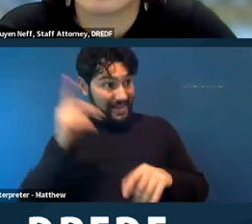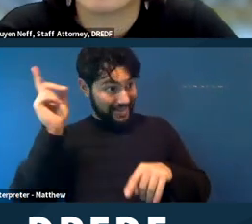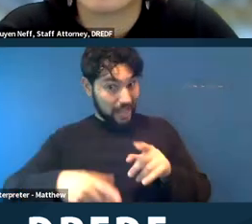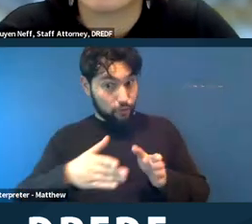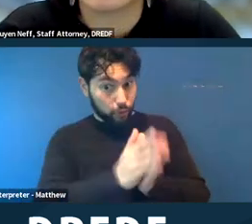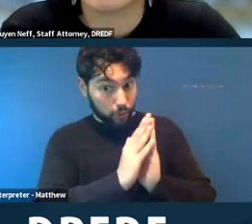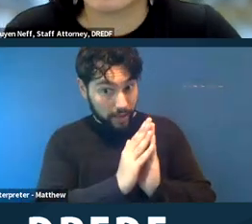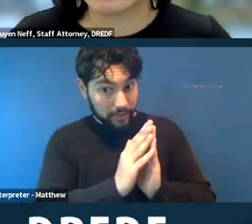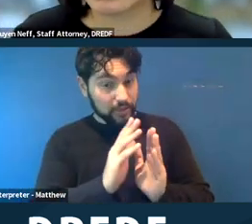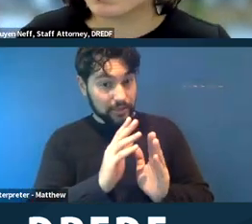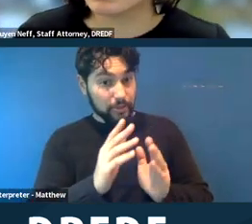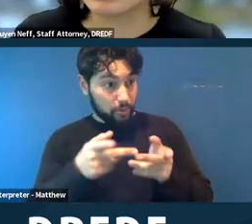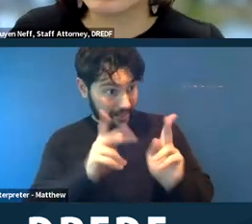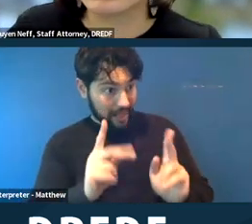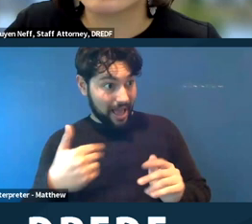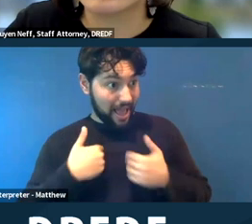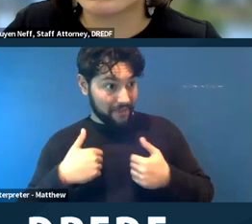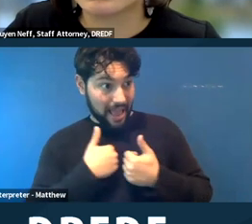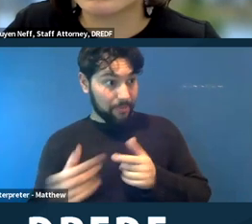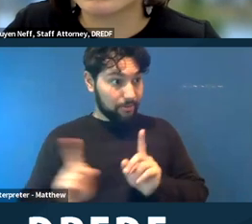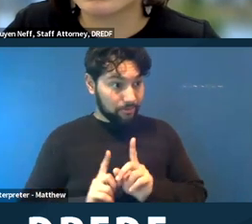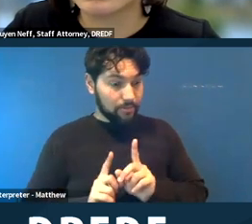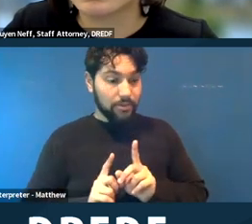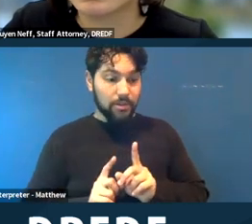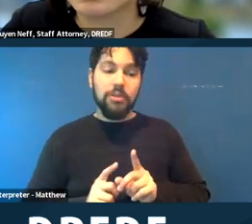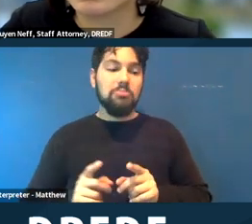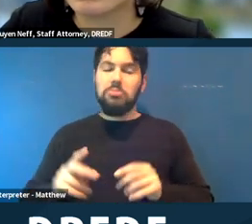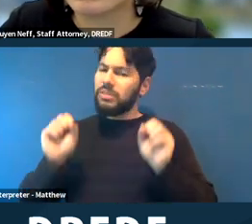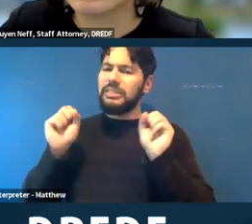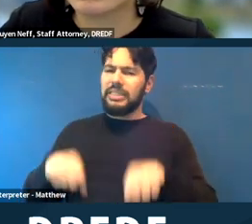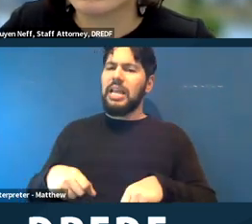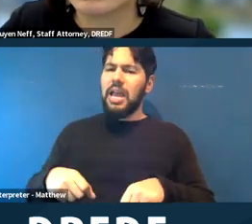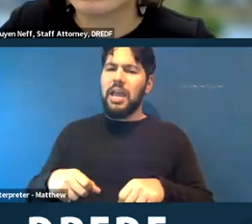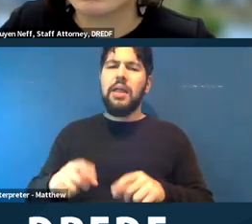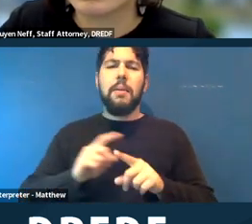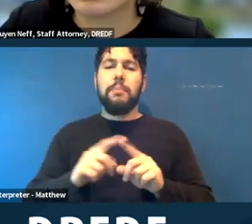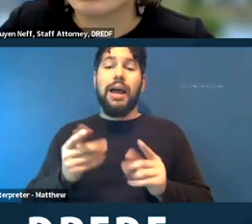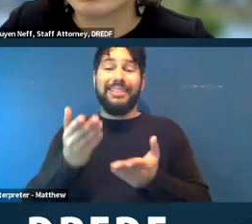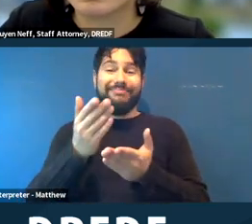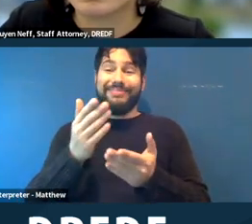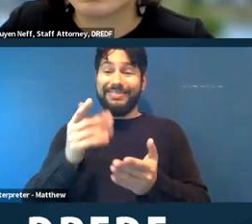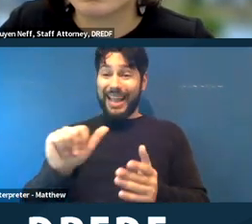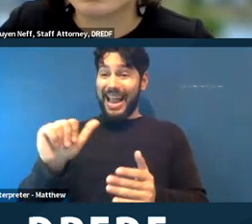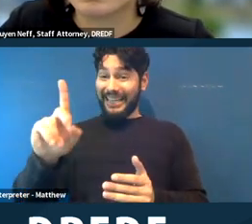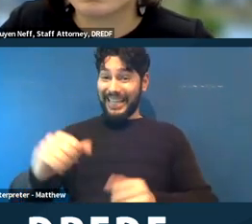some shelters may allow you to have it, but it may not be required under the ADA.